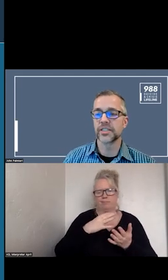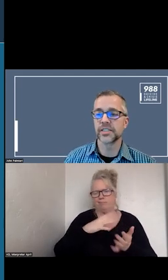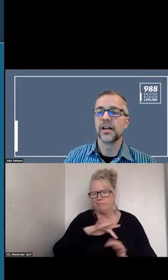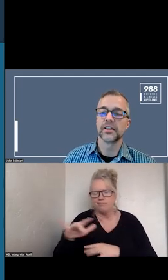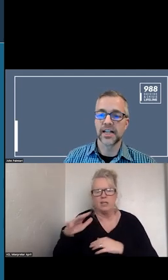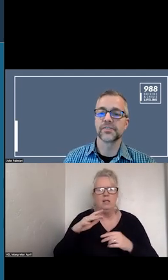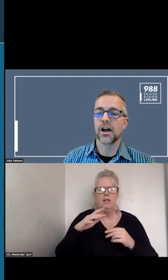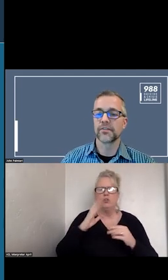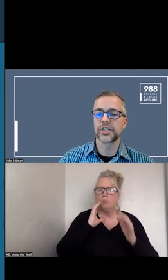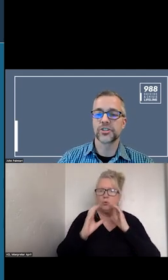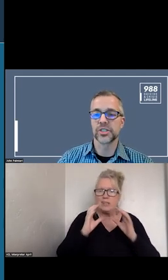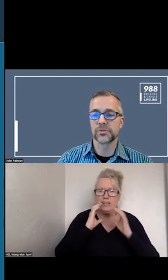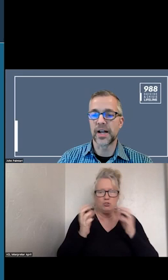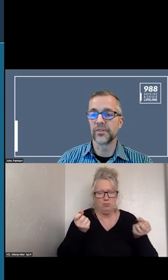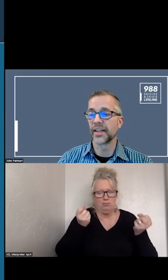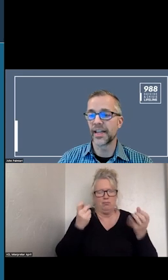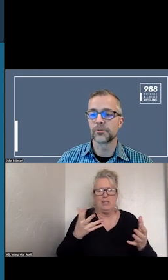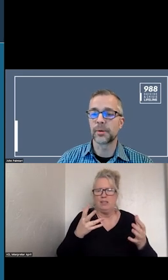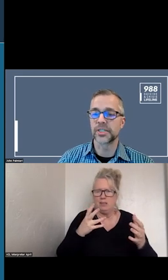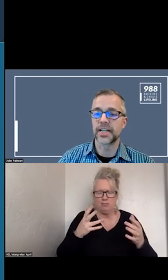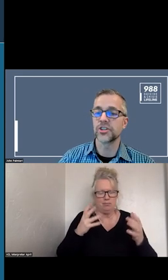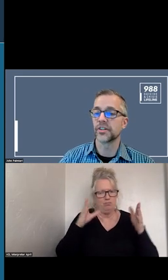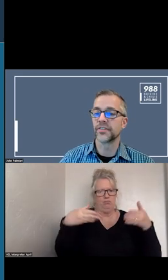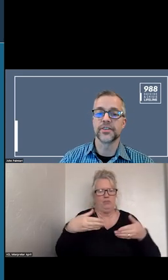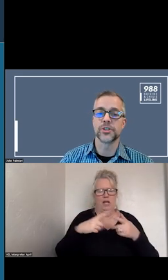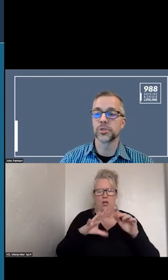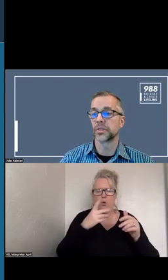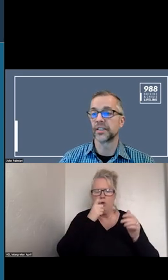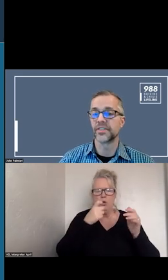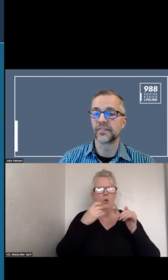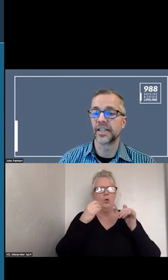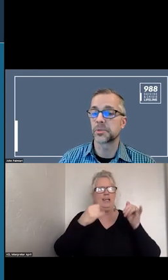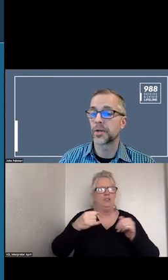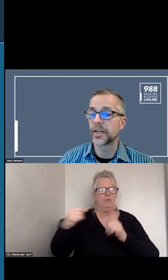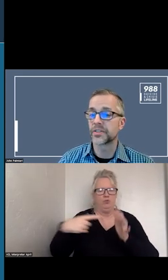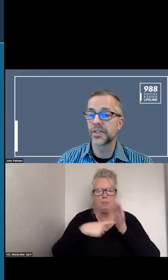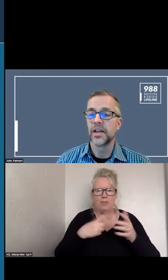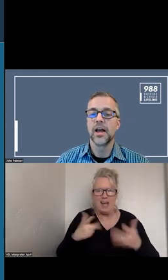LOTS OF CONVERSATIONS WITH PEOPLE WITH LIVED EXPERIENCE AND